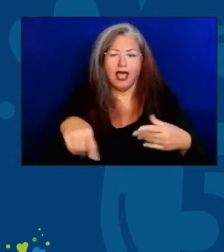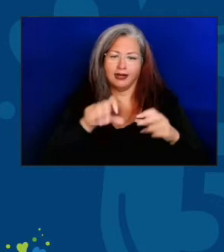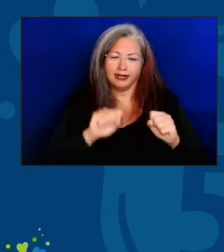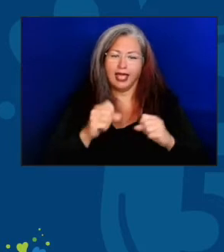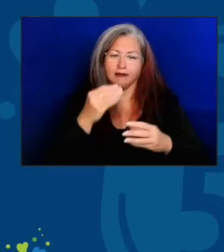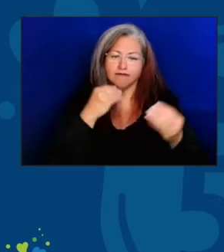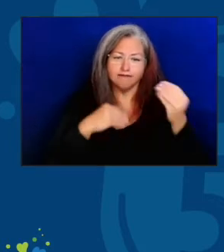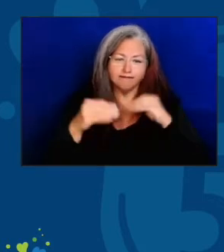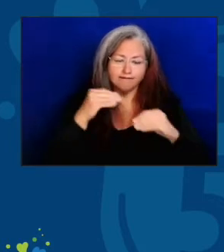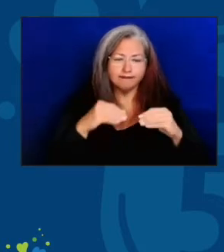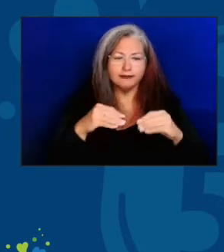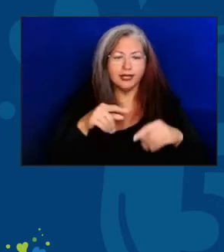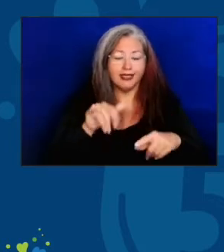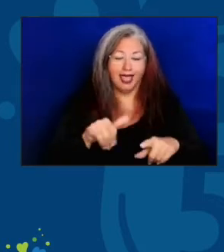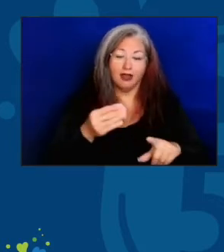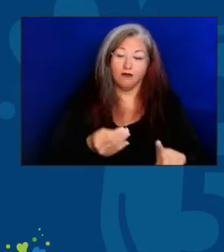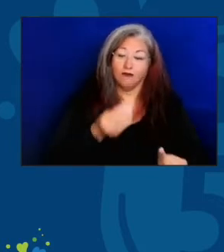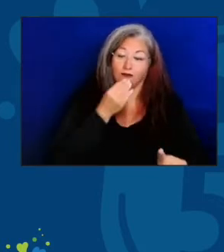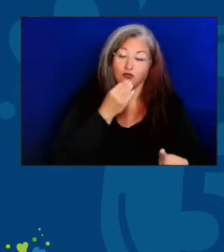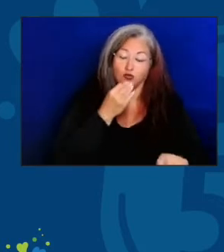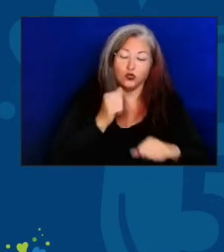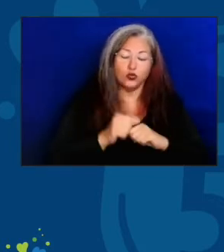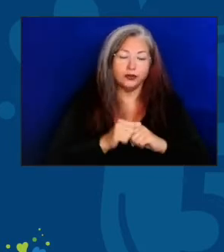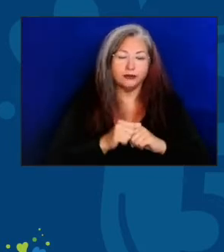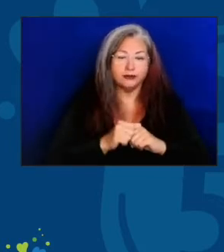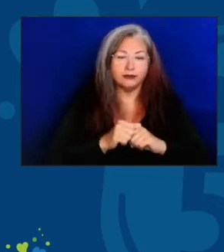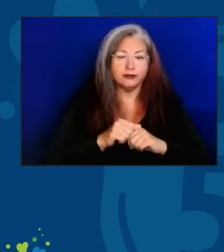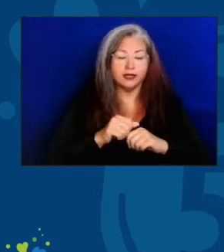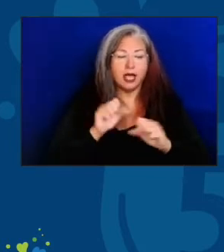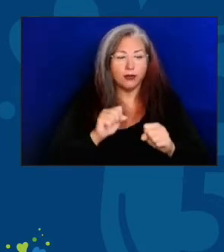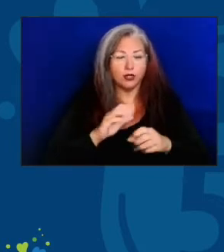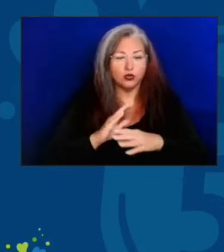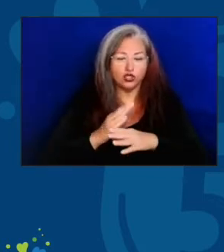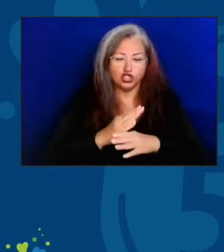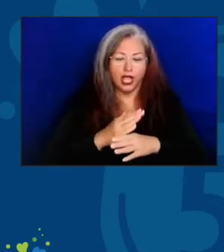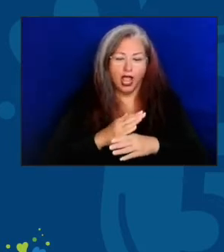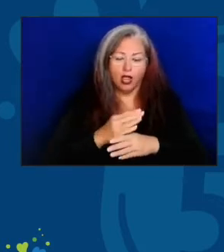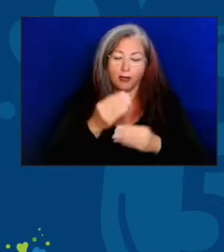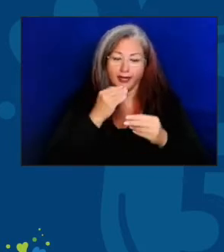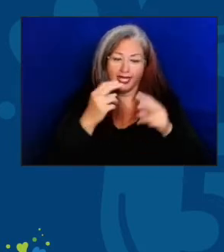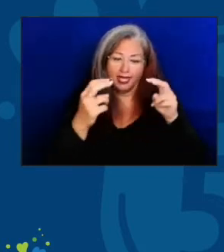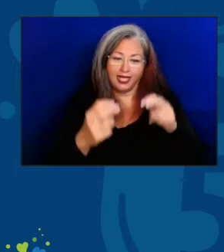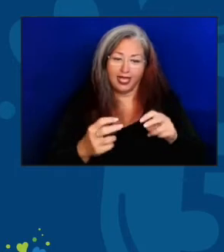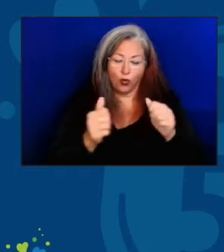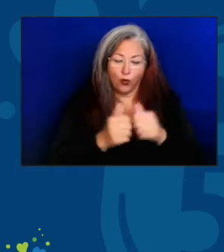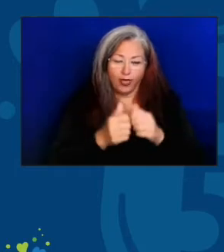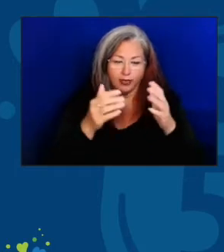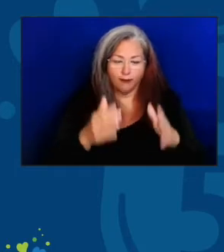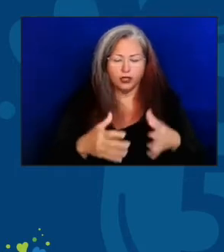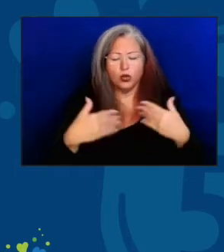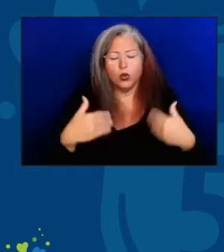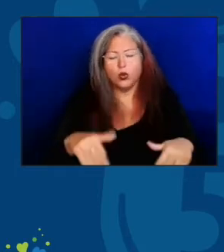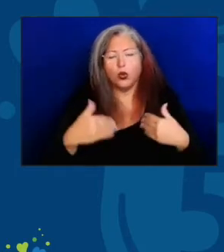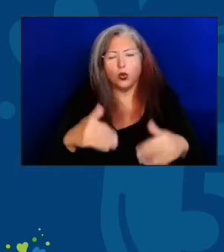and food and sharing a meal with somebody has always been for as long in human history